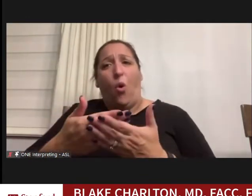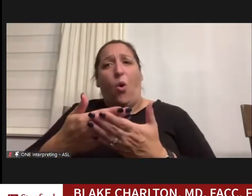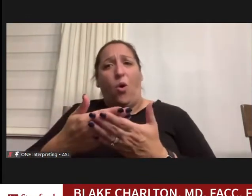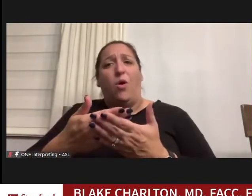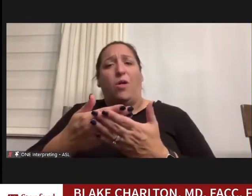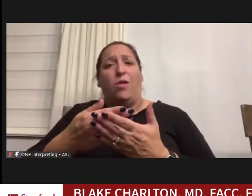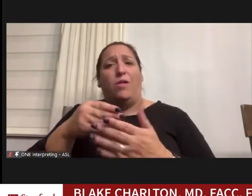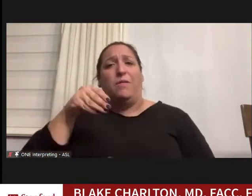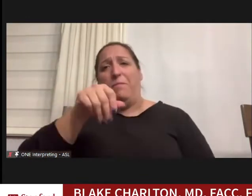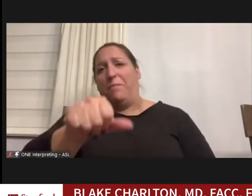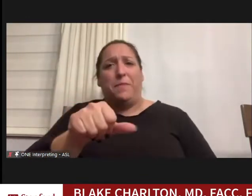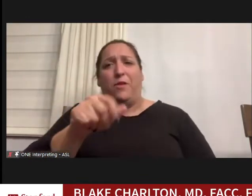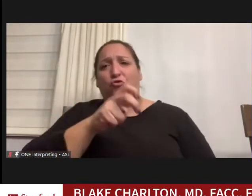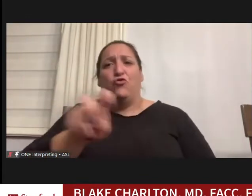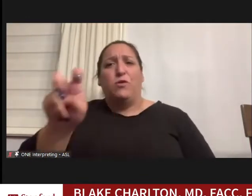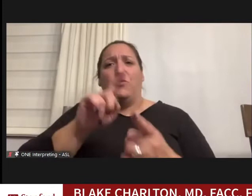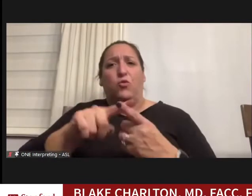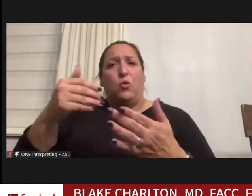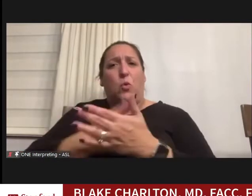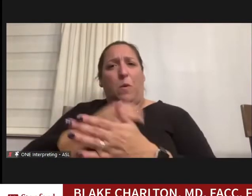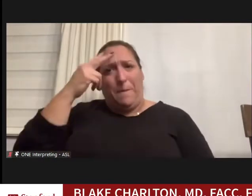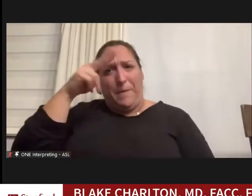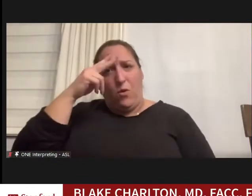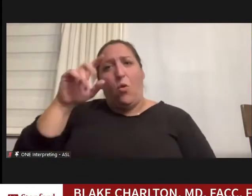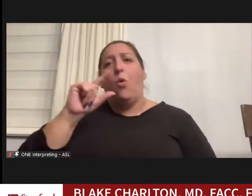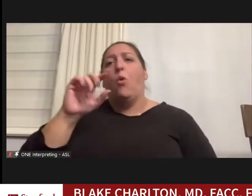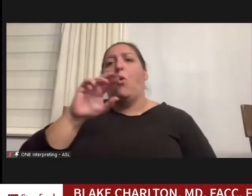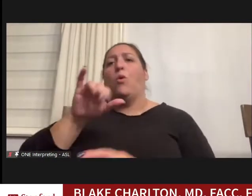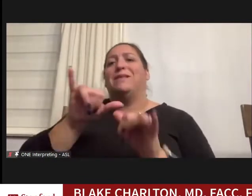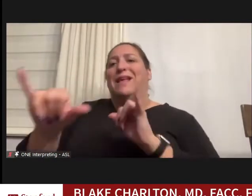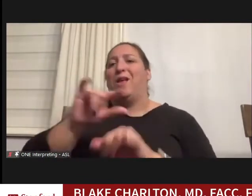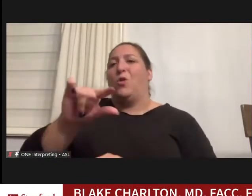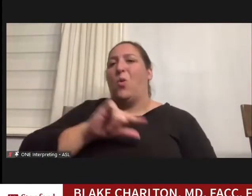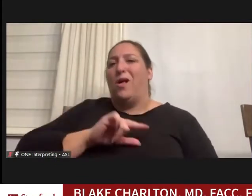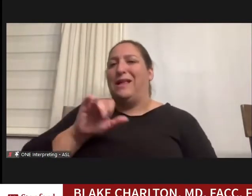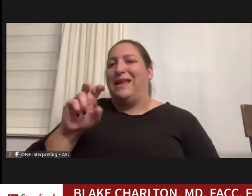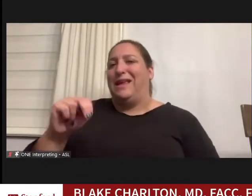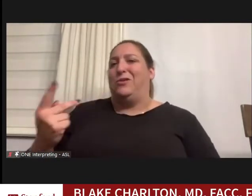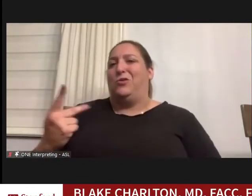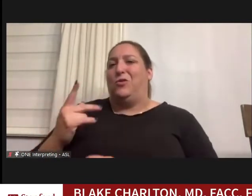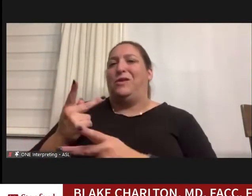where you at either stay at the quality in or somewhere similar or at the Howard Johnson's